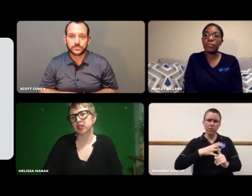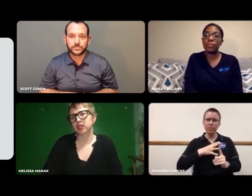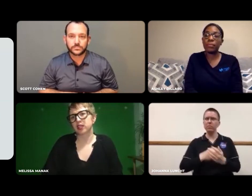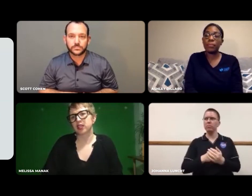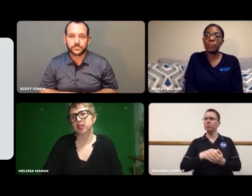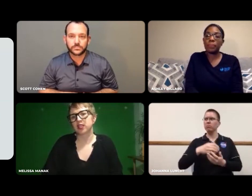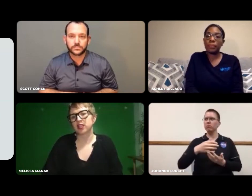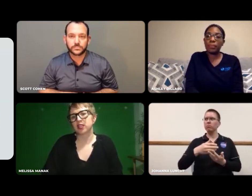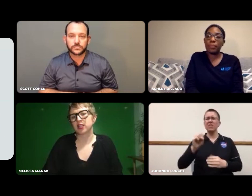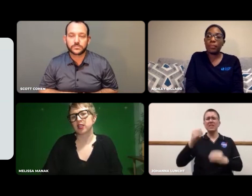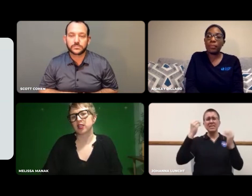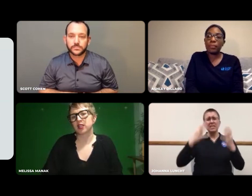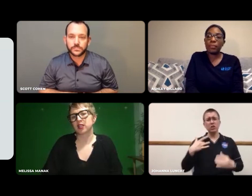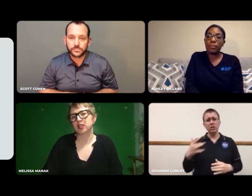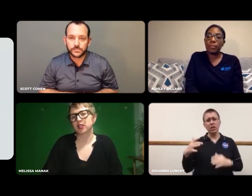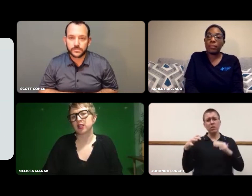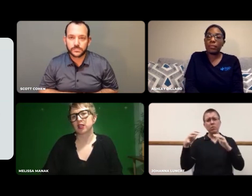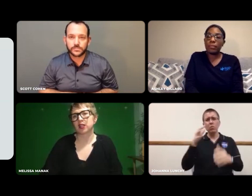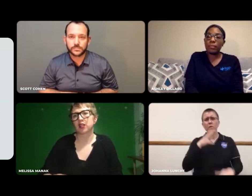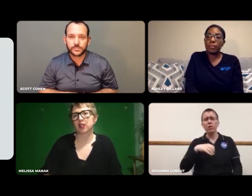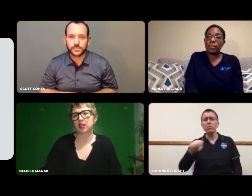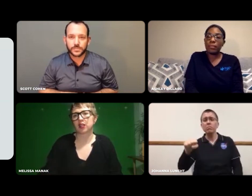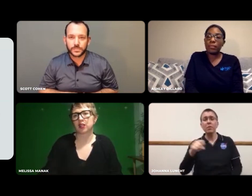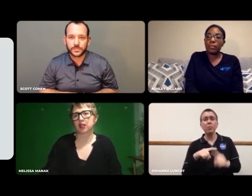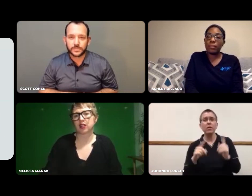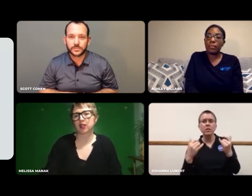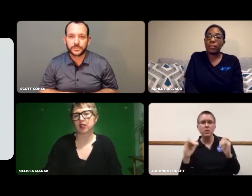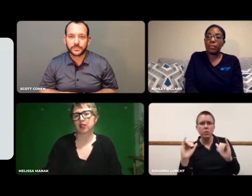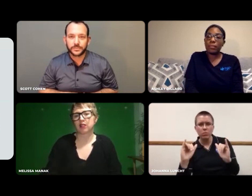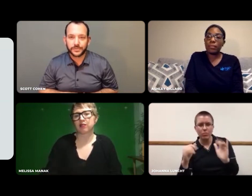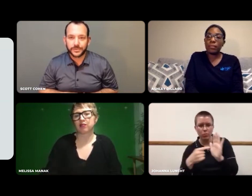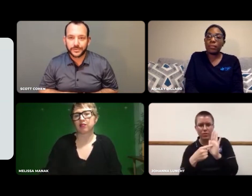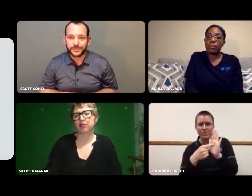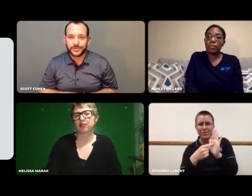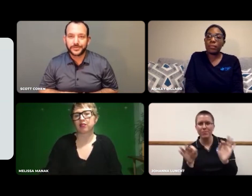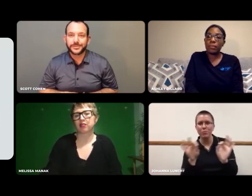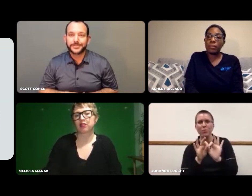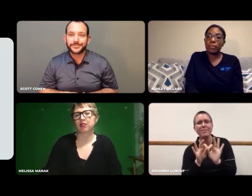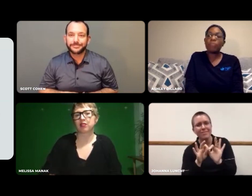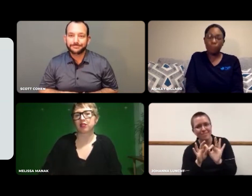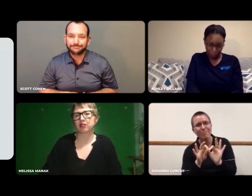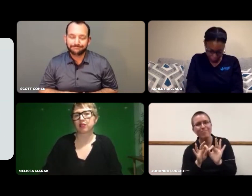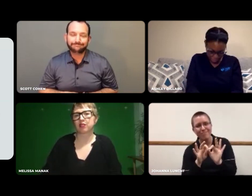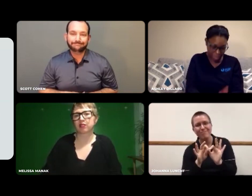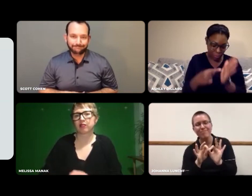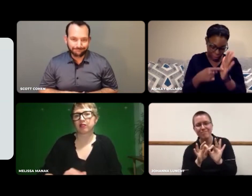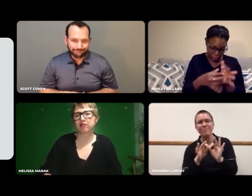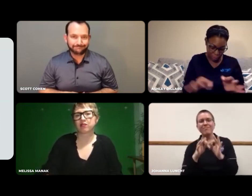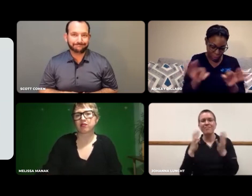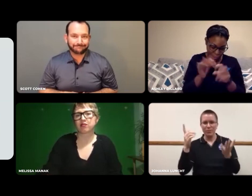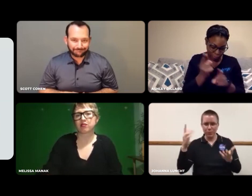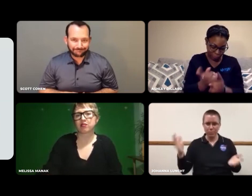Teachers are mostly women, yes, but representation is so crucial.